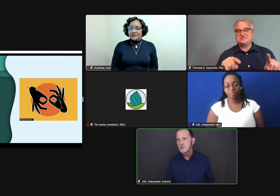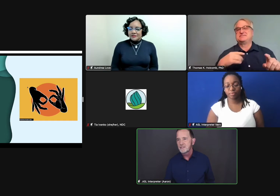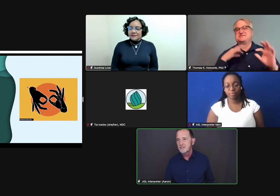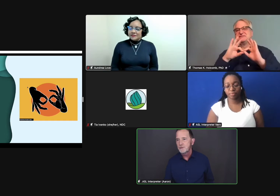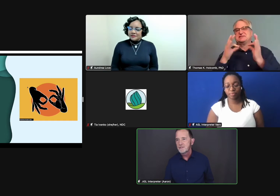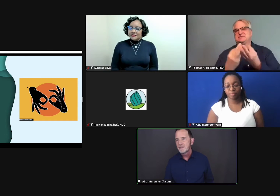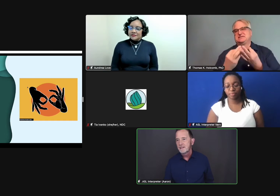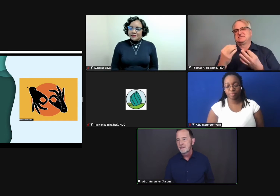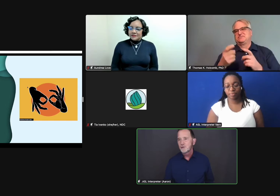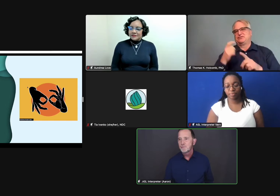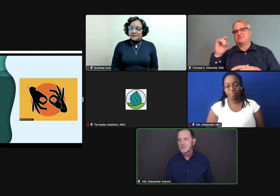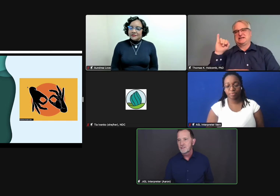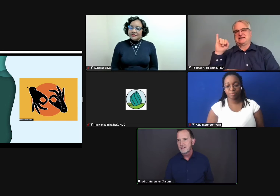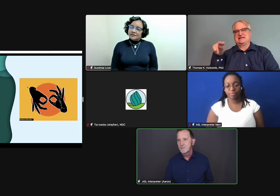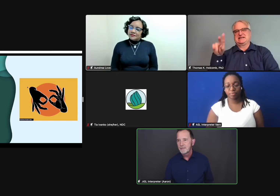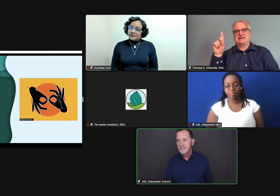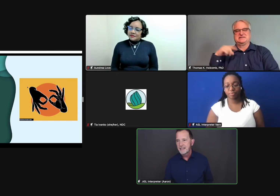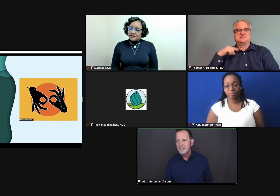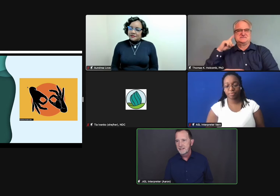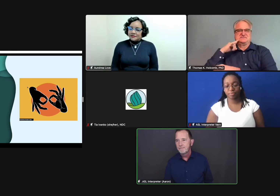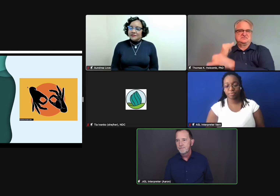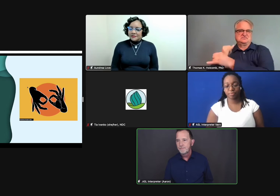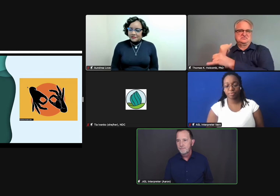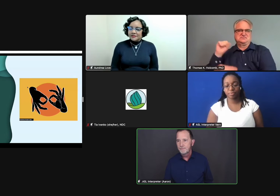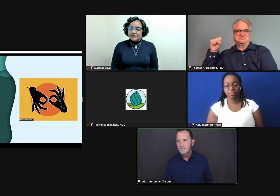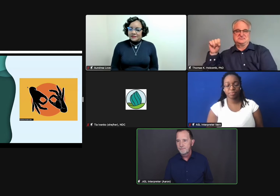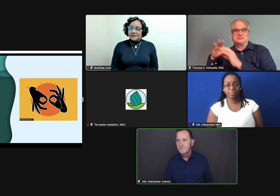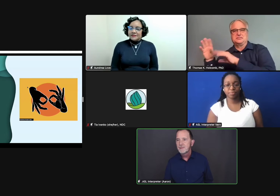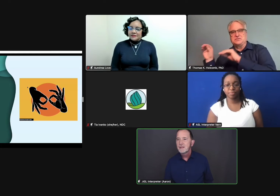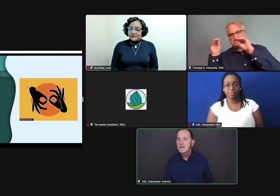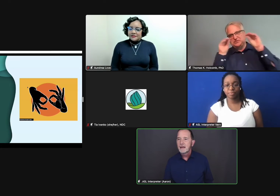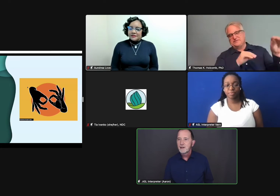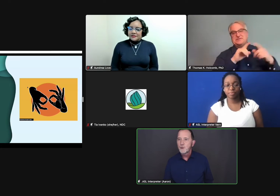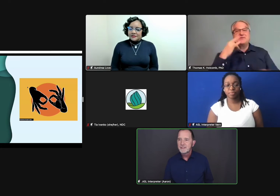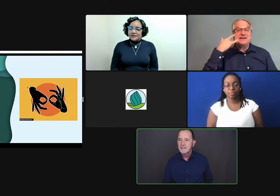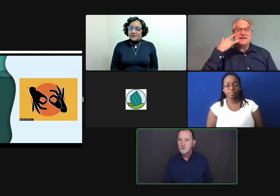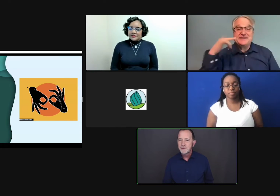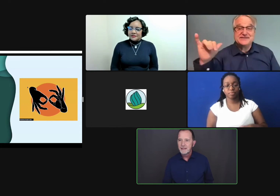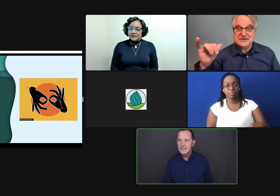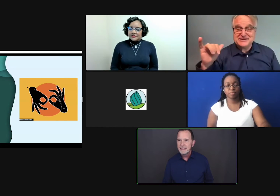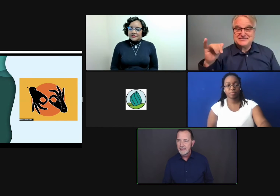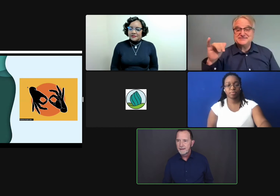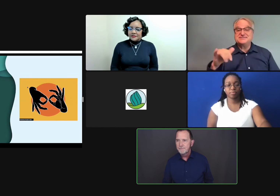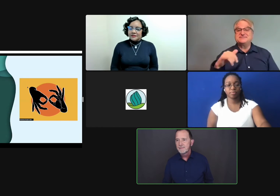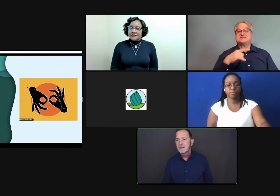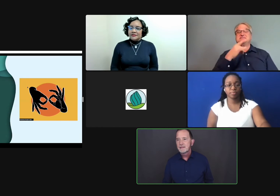students to use interpreters in public education. I later went to the School for the Deaf in Indiana.